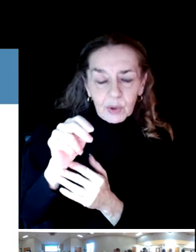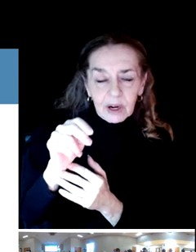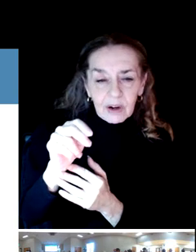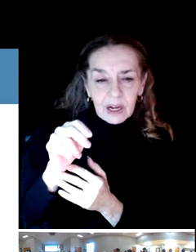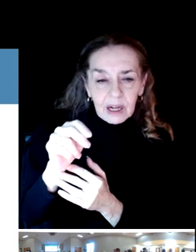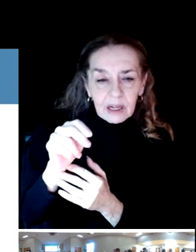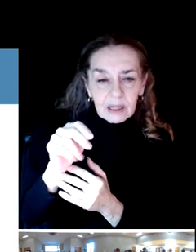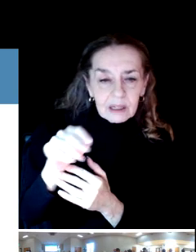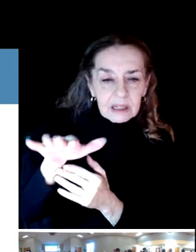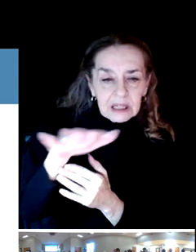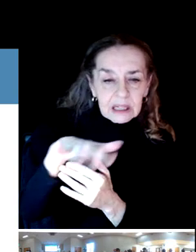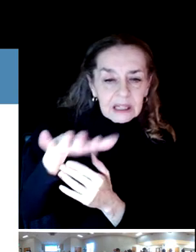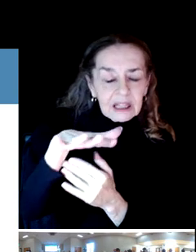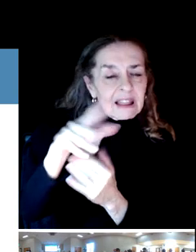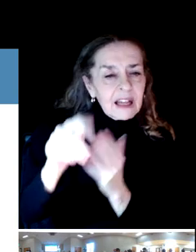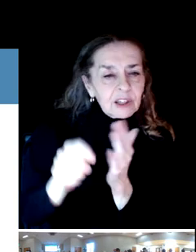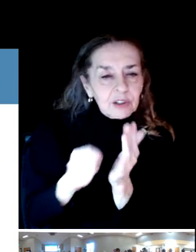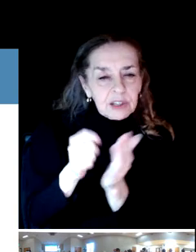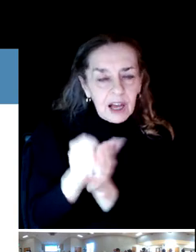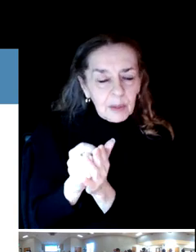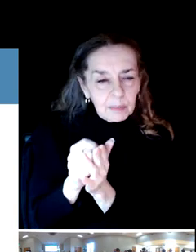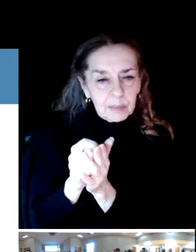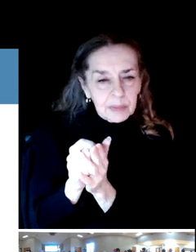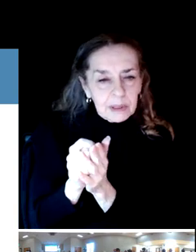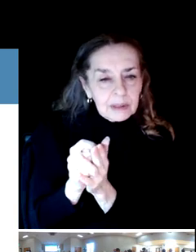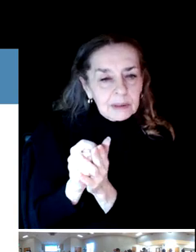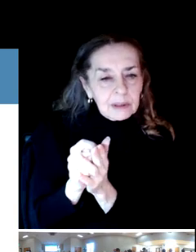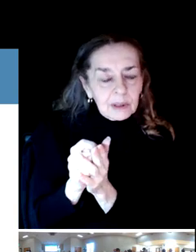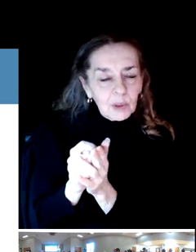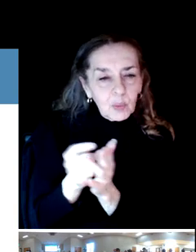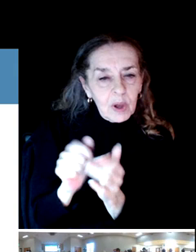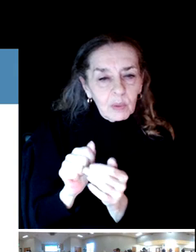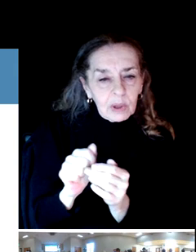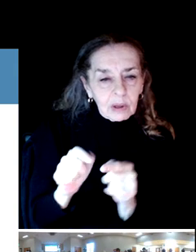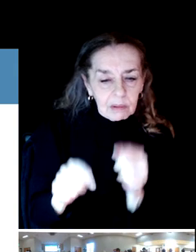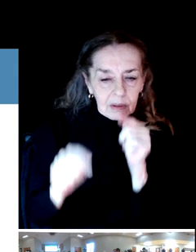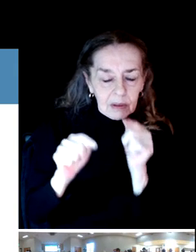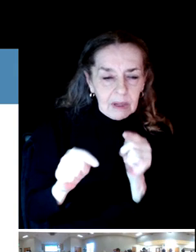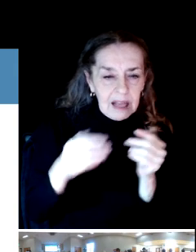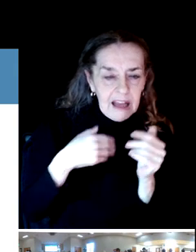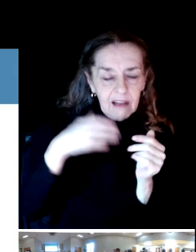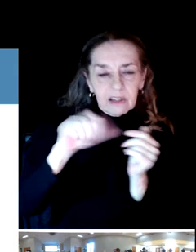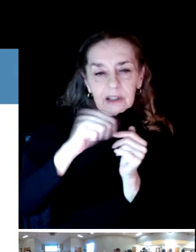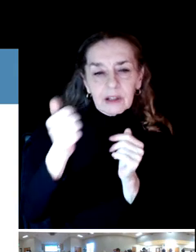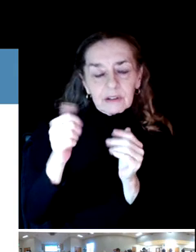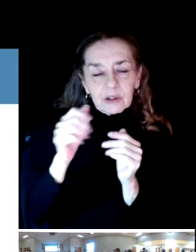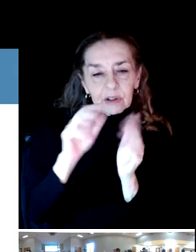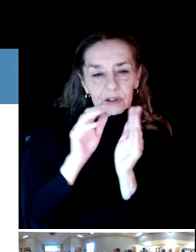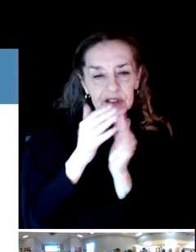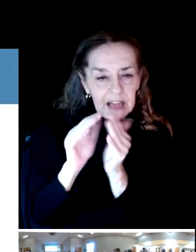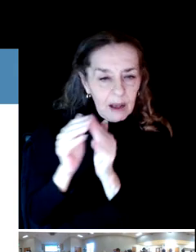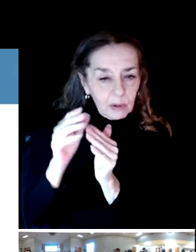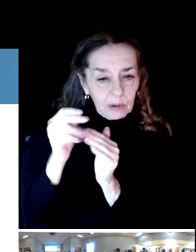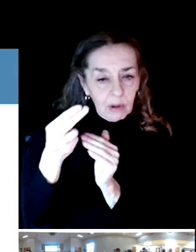Somewhere in that time period we will be coming back and hosting another town hall meeting and talking about what we found.